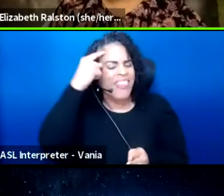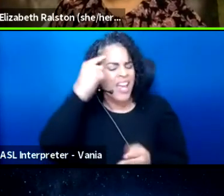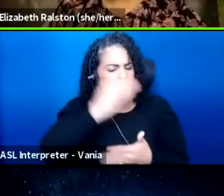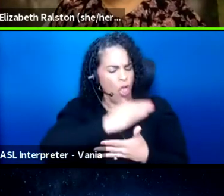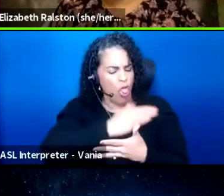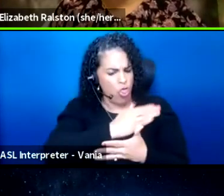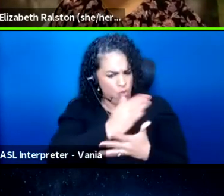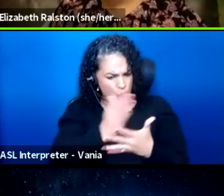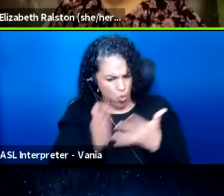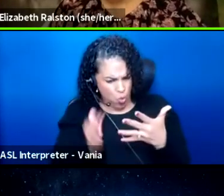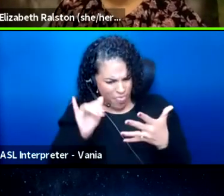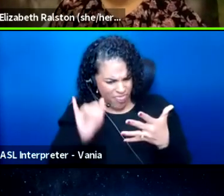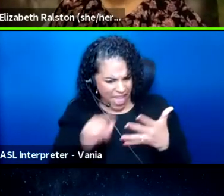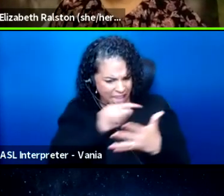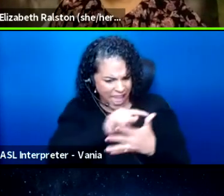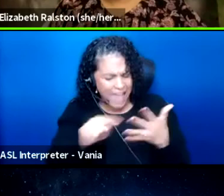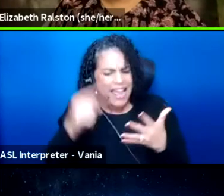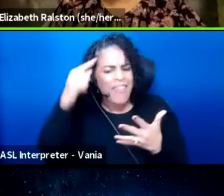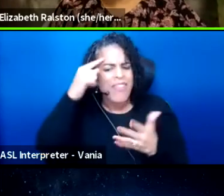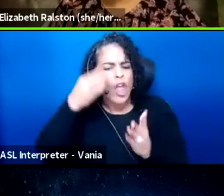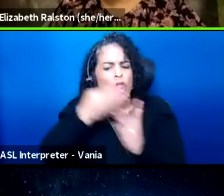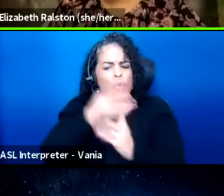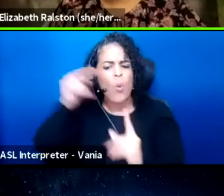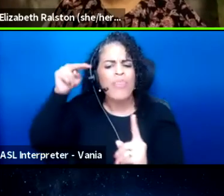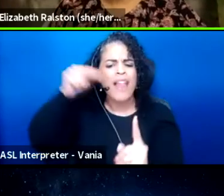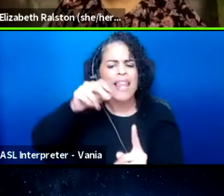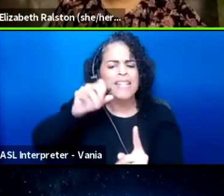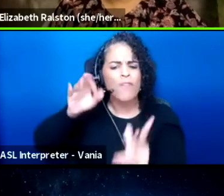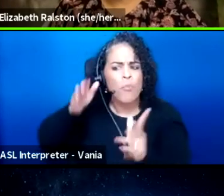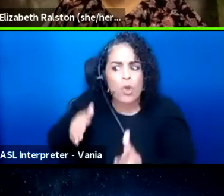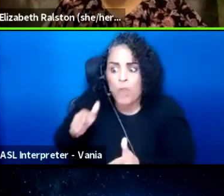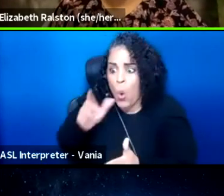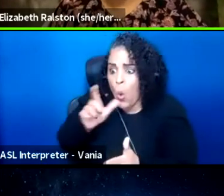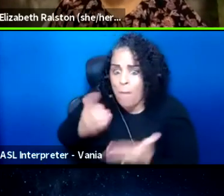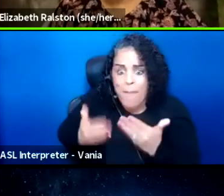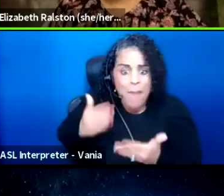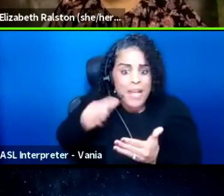through the lens of a person who might not be able to see,